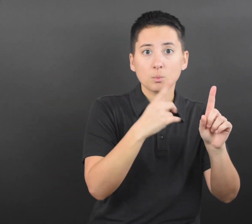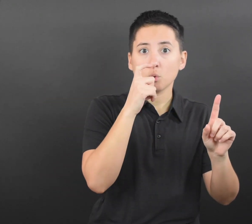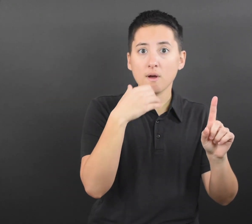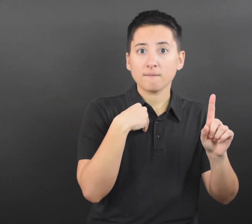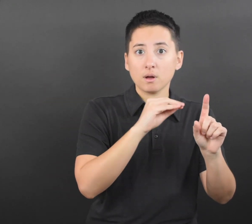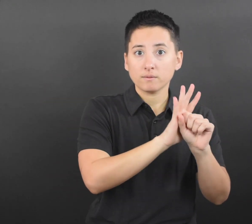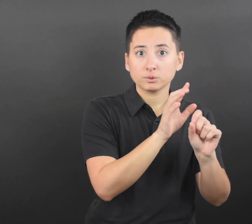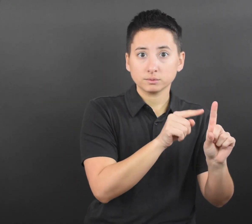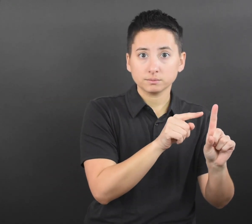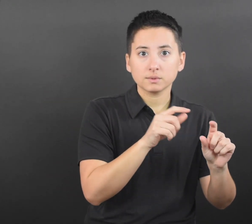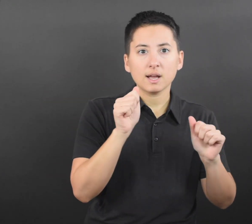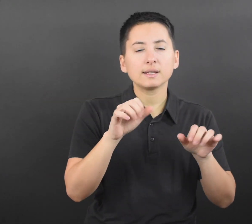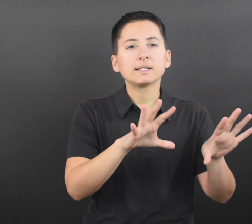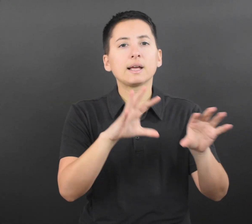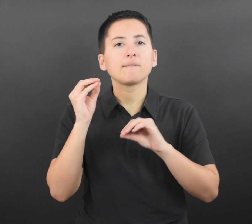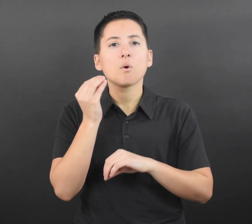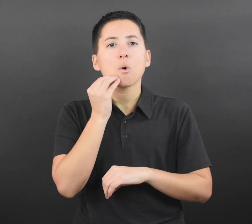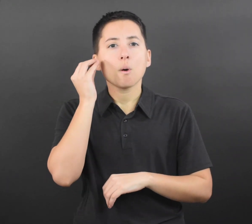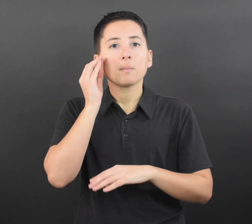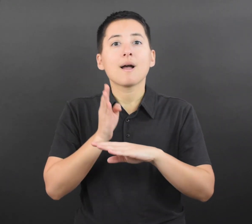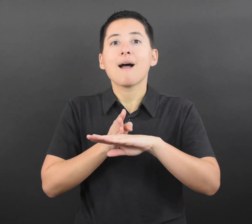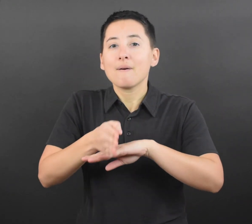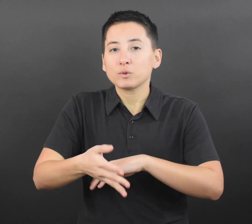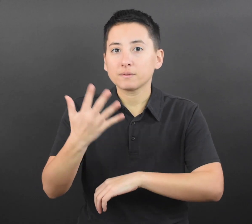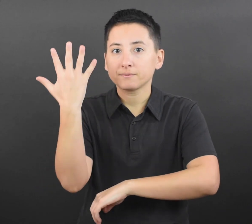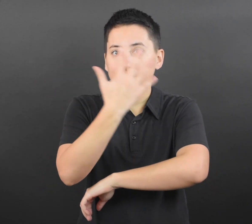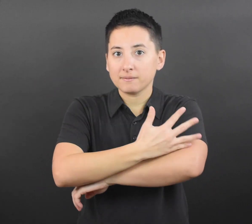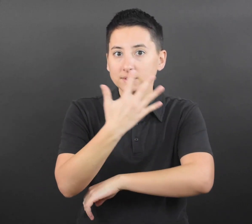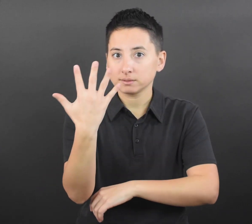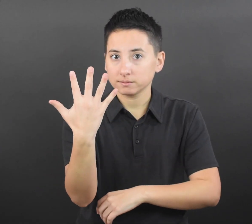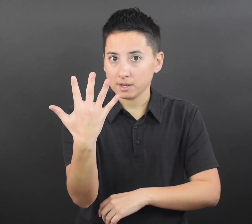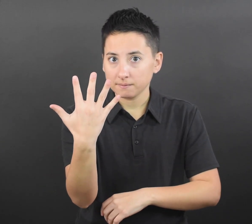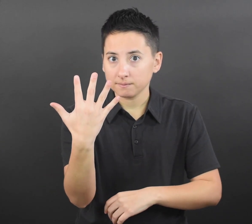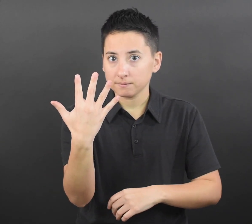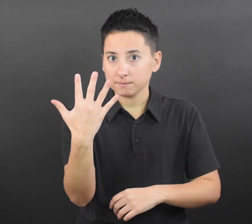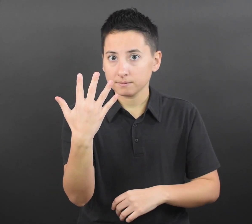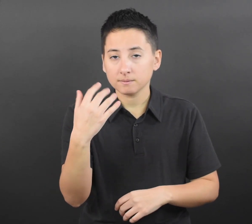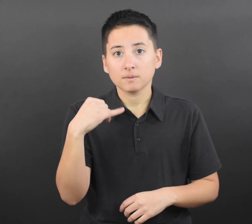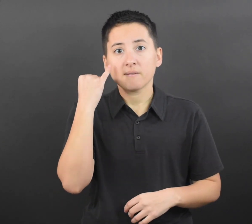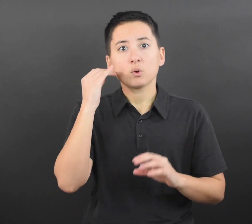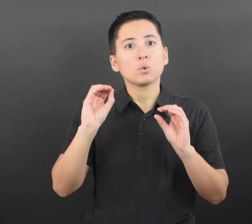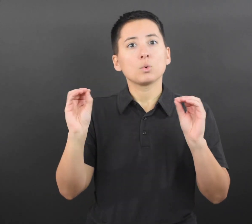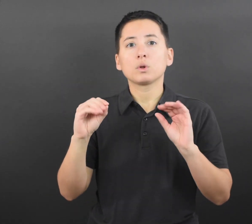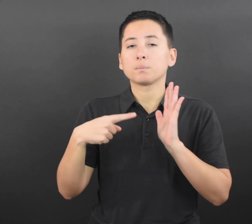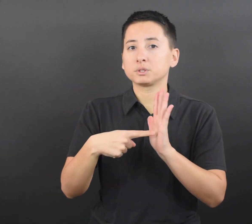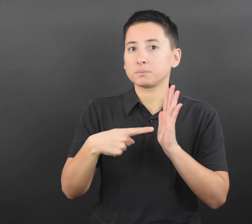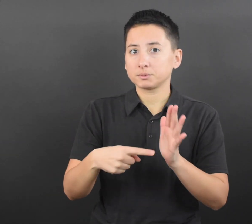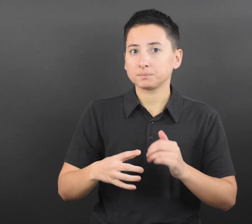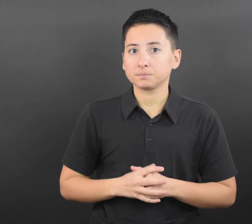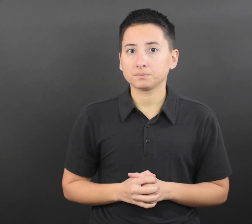after their last close contact with someone with COVID-19, they can leave their home after day 5